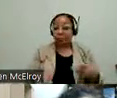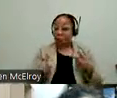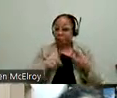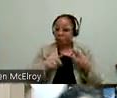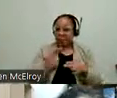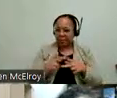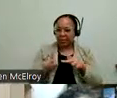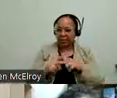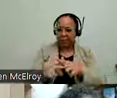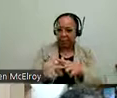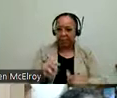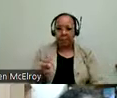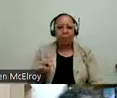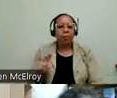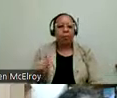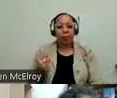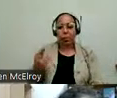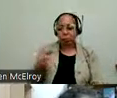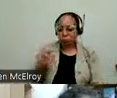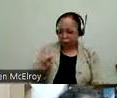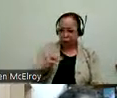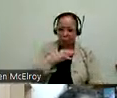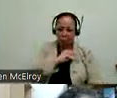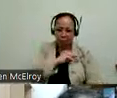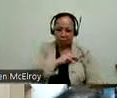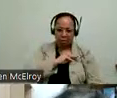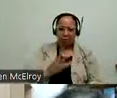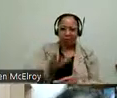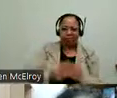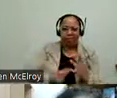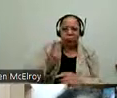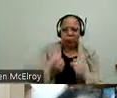has come up is Marca Bristo who passed away two years ago. And who was the